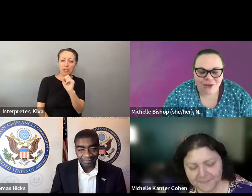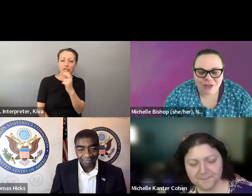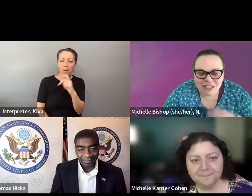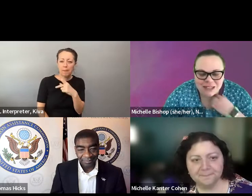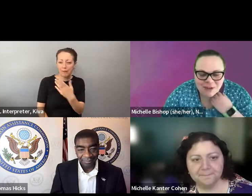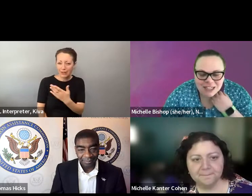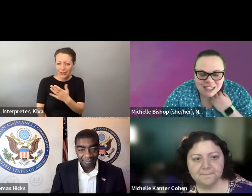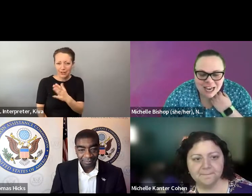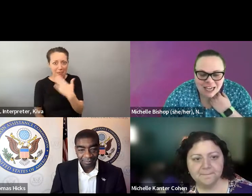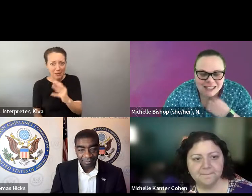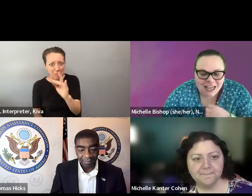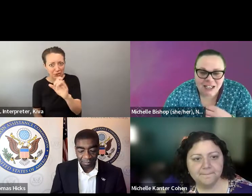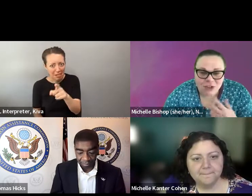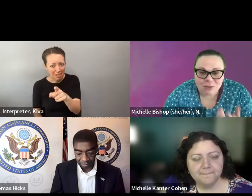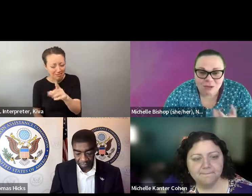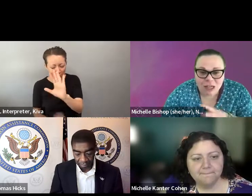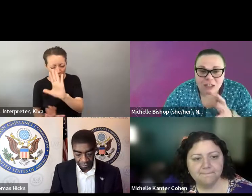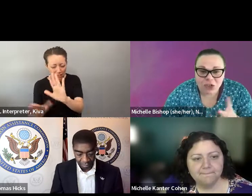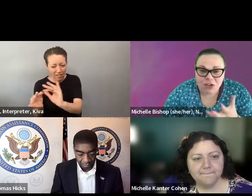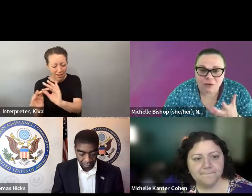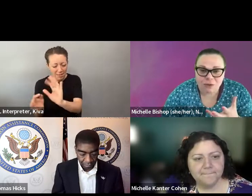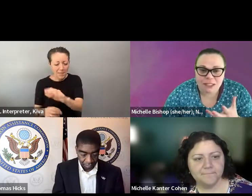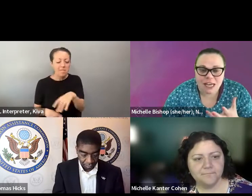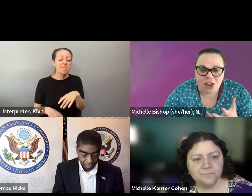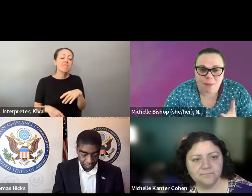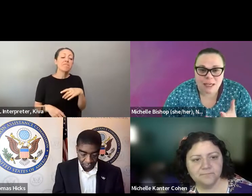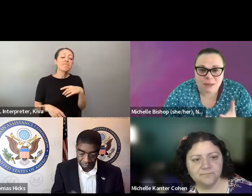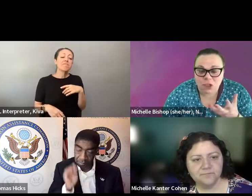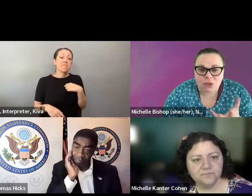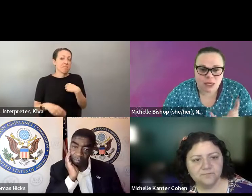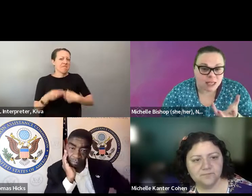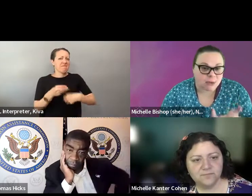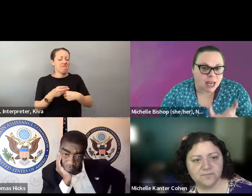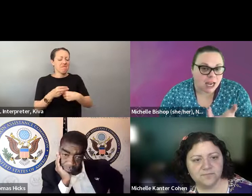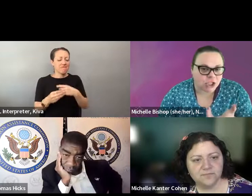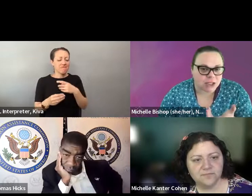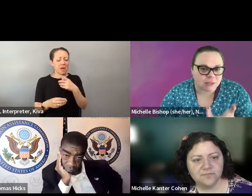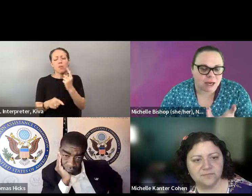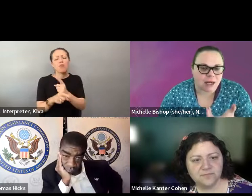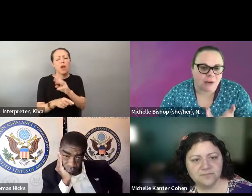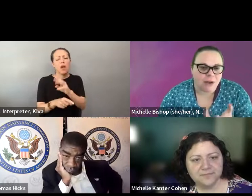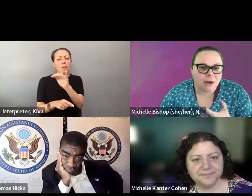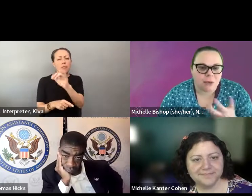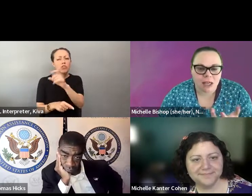colleagues here. » Michelle: There is Michelle bishop. First of all, that was fan at all timessic. Thank you, Michelle. The only things I wanted to add to that